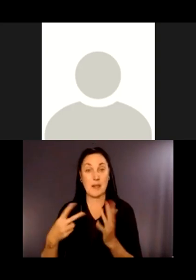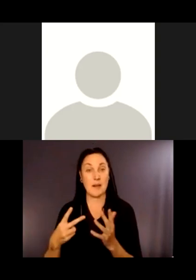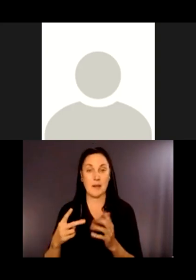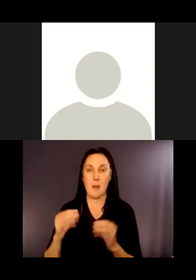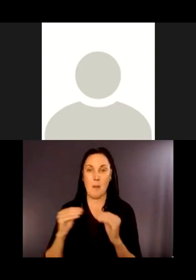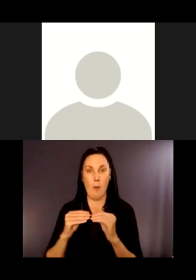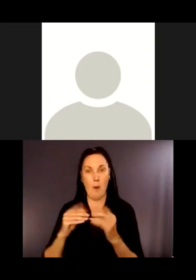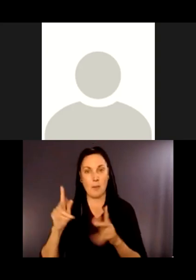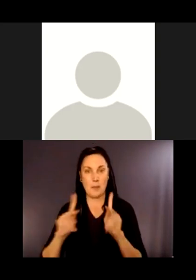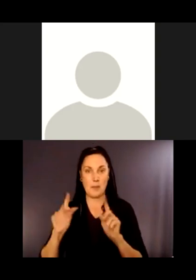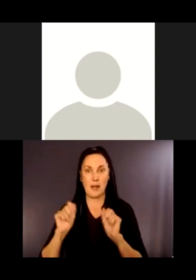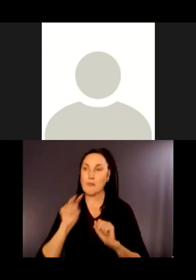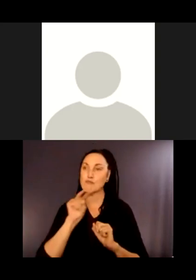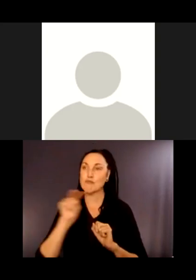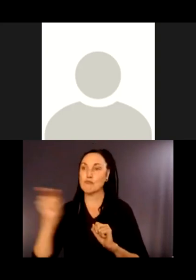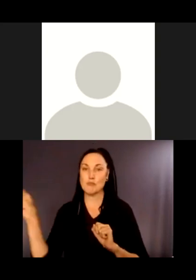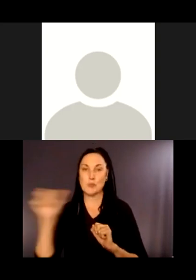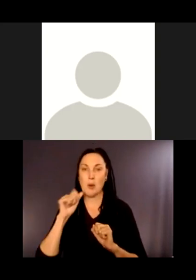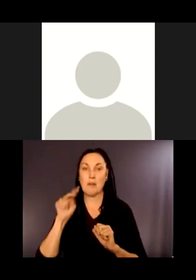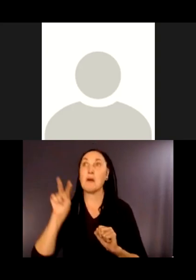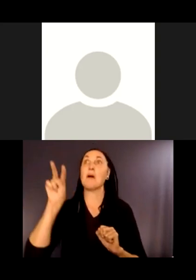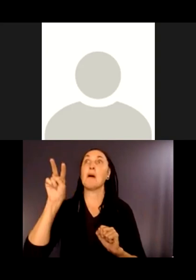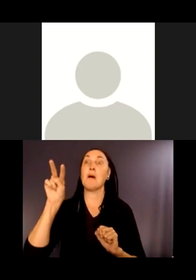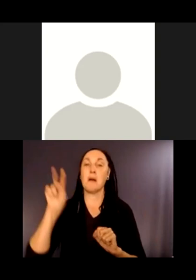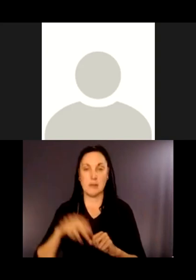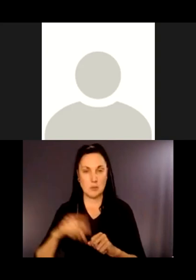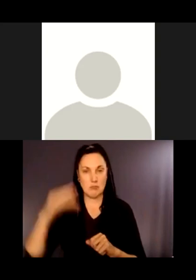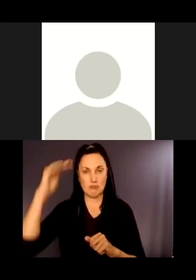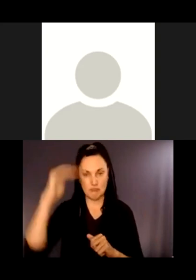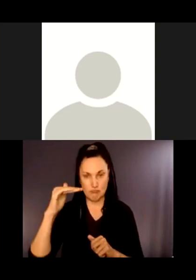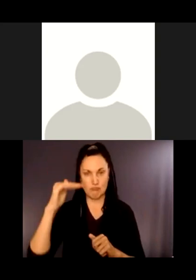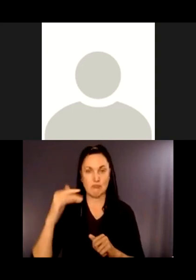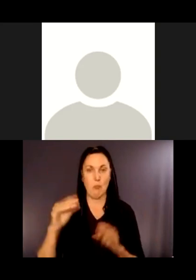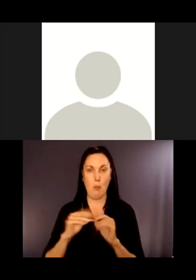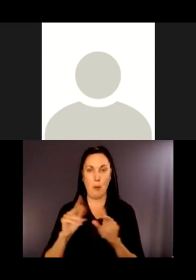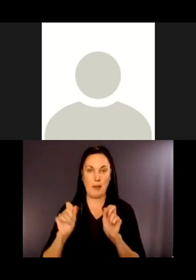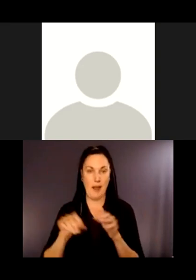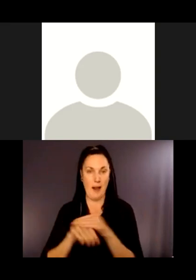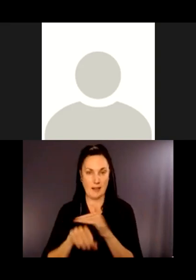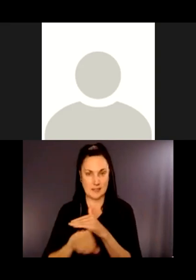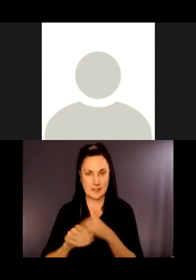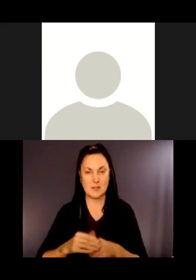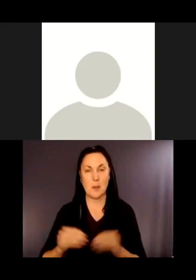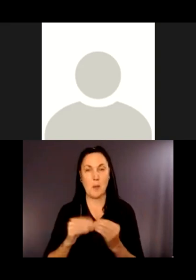more easily see the information present. Next.